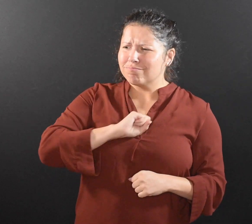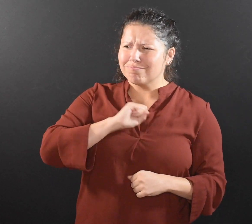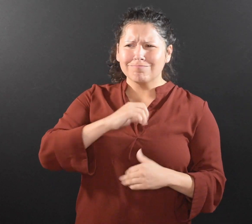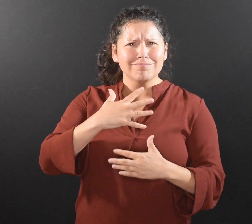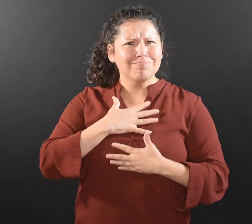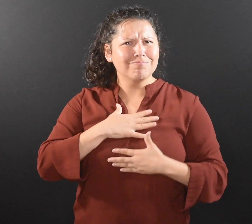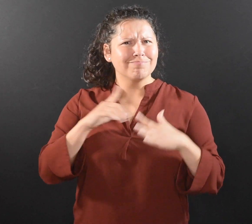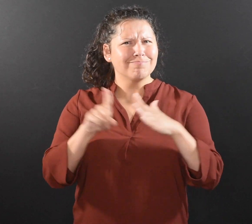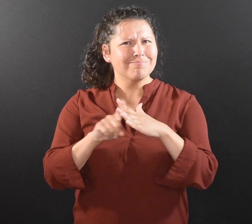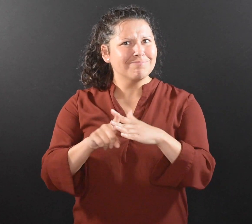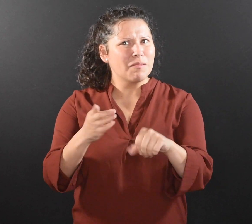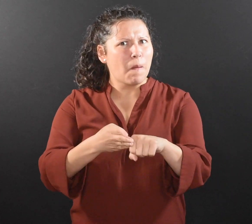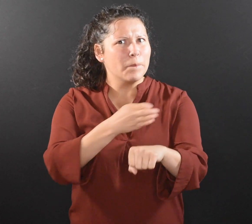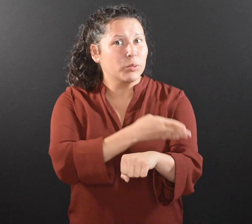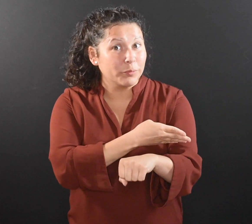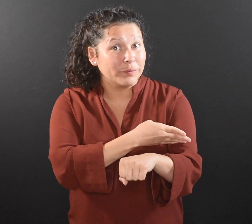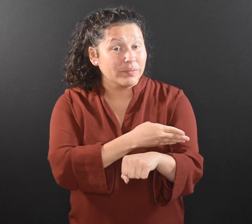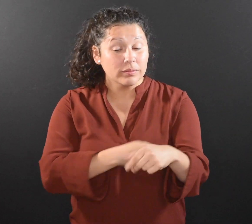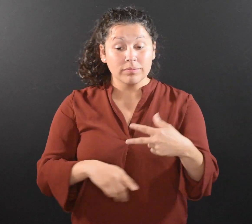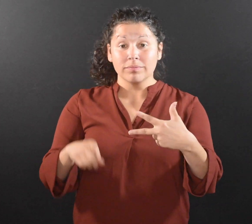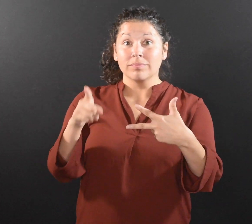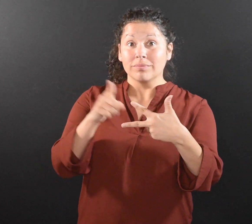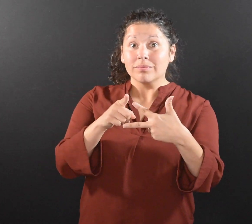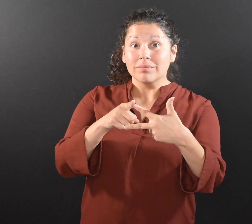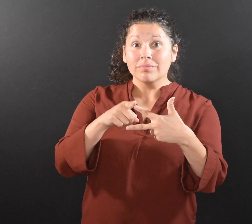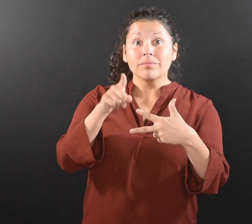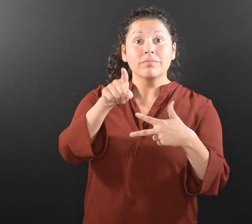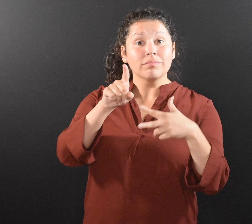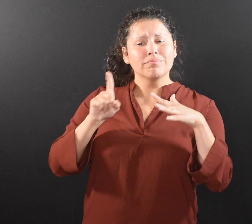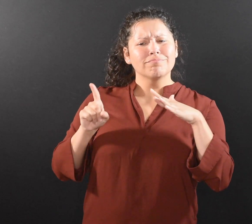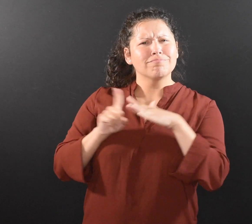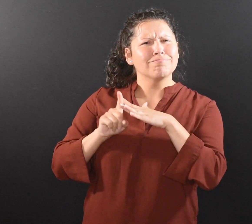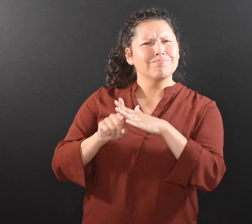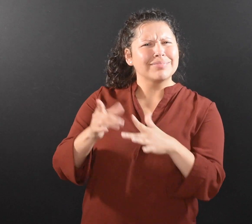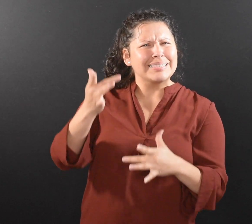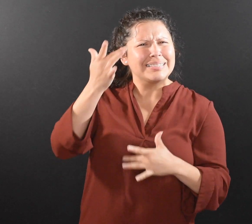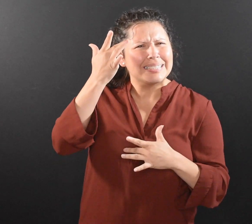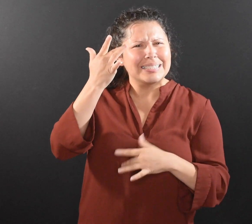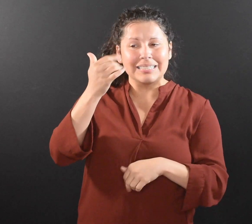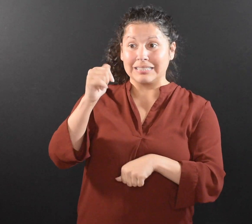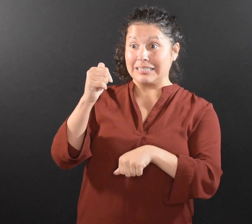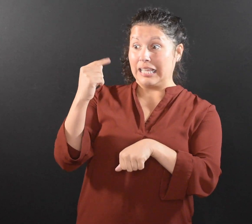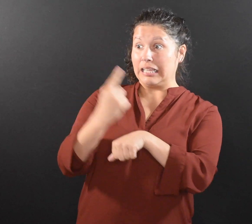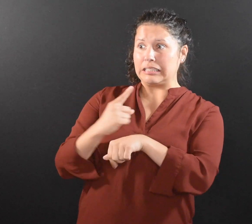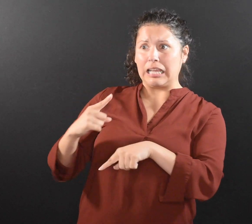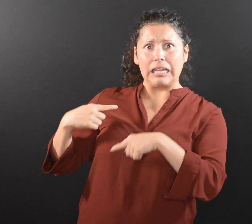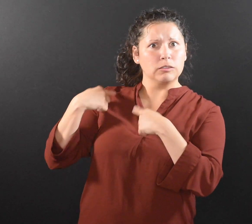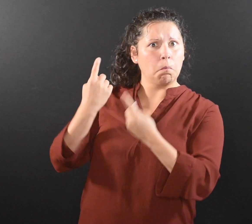shortness of breath, or other symptoms are better. • It has been 10 days since you first felt sick.